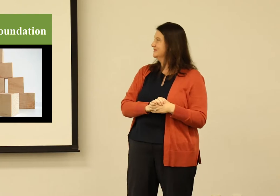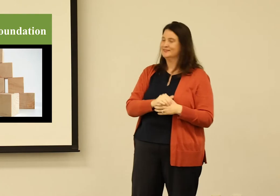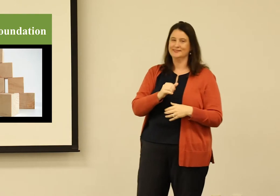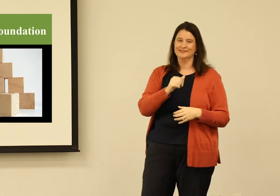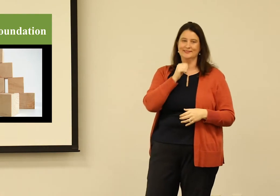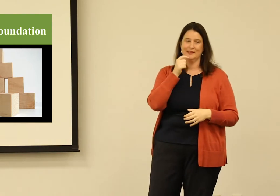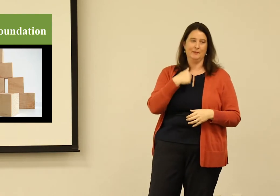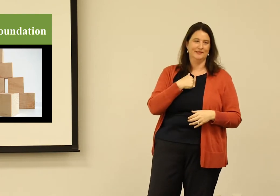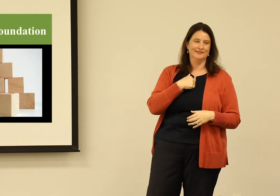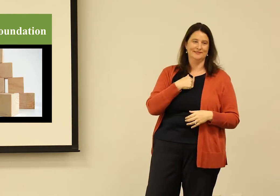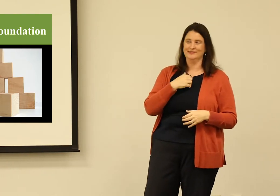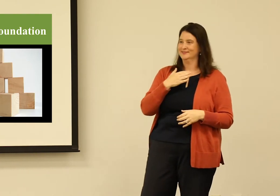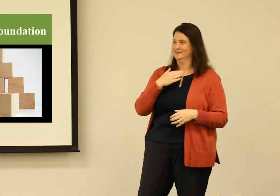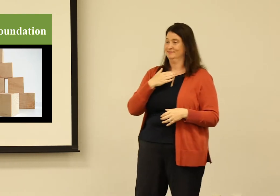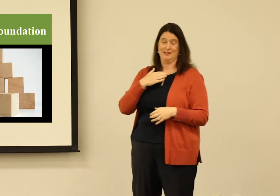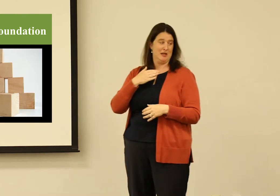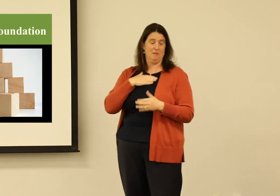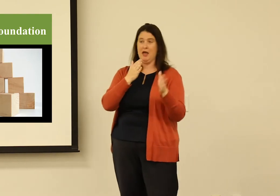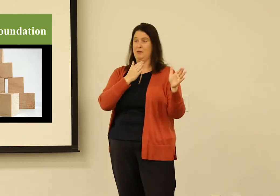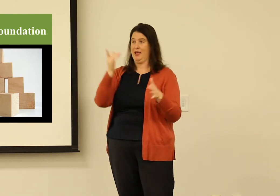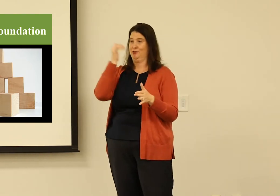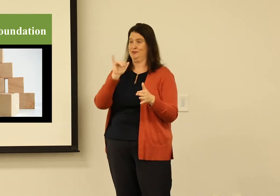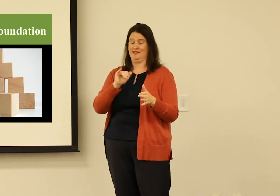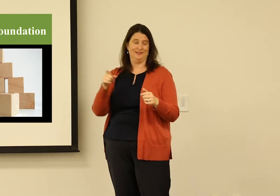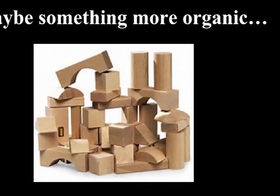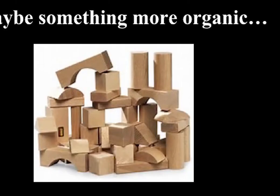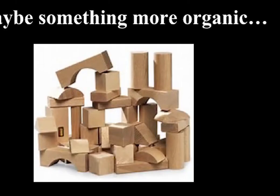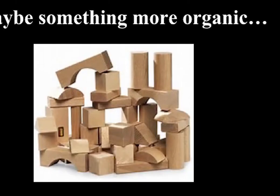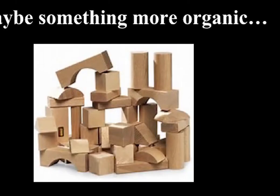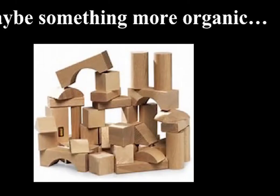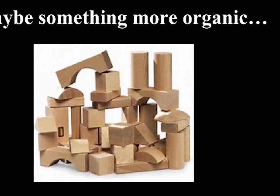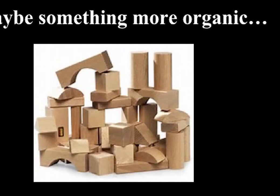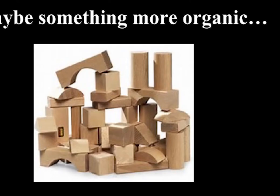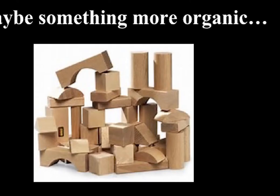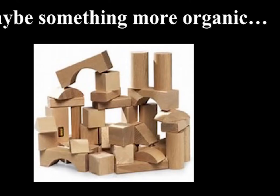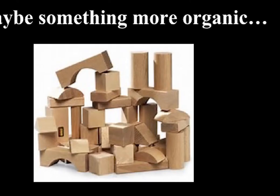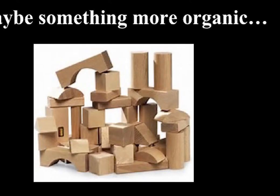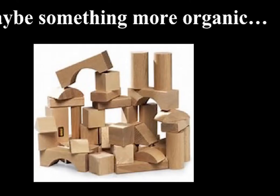and it builds up from the ground. But that wasn't how mine went. This is what my plan looked like.